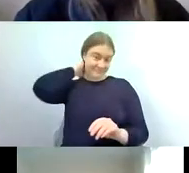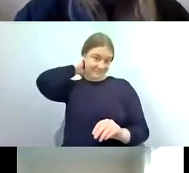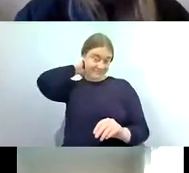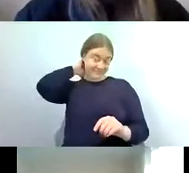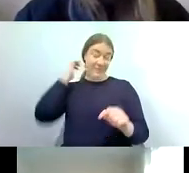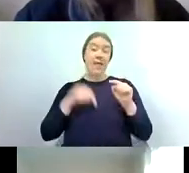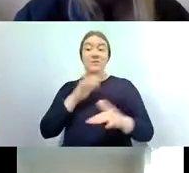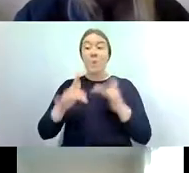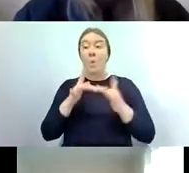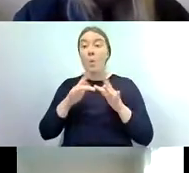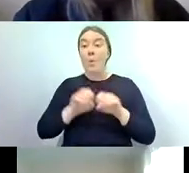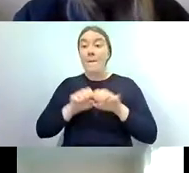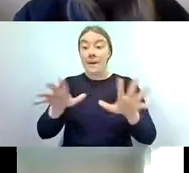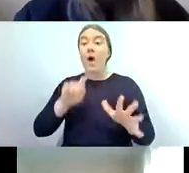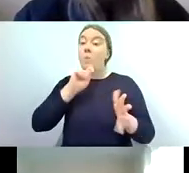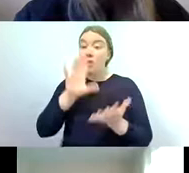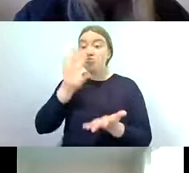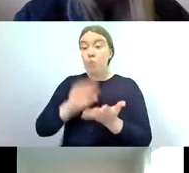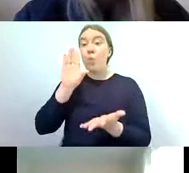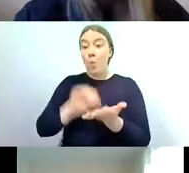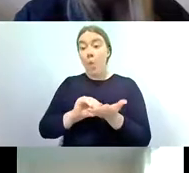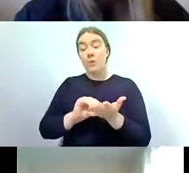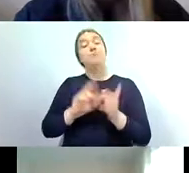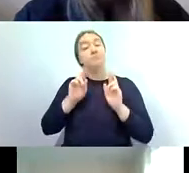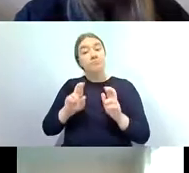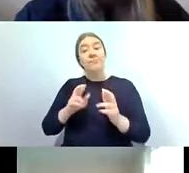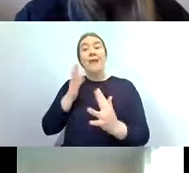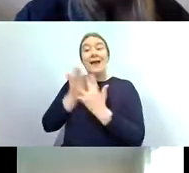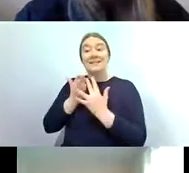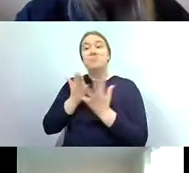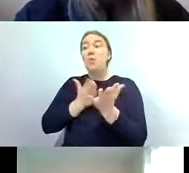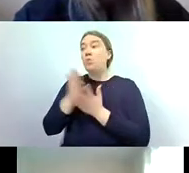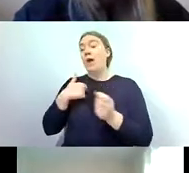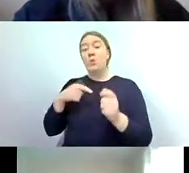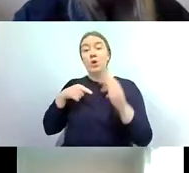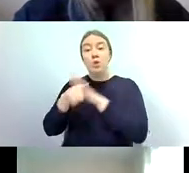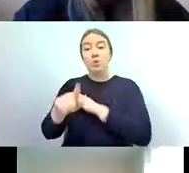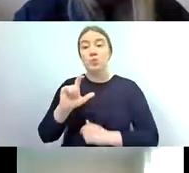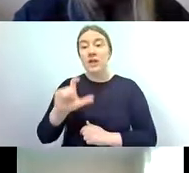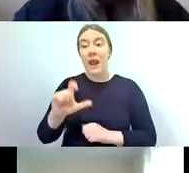being recorded and will hopefully be accessible on our youtube channel afterwards it will last